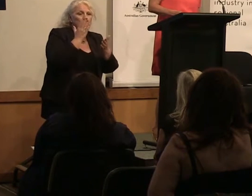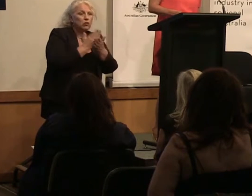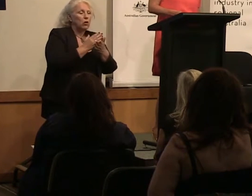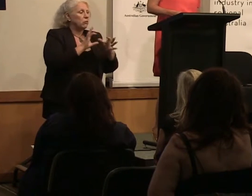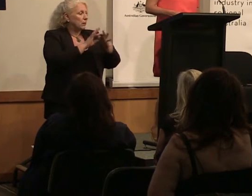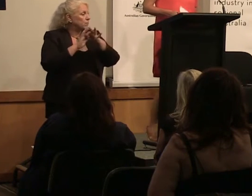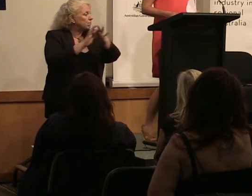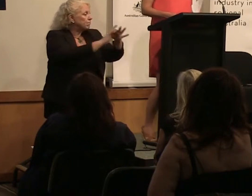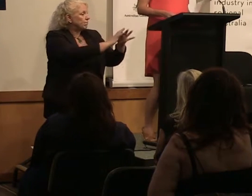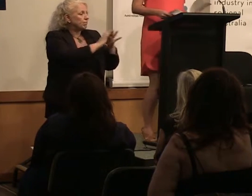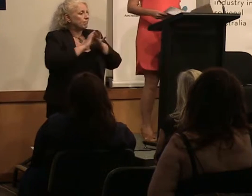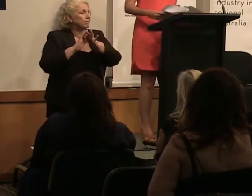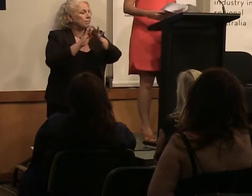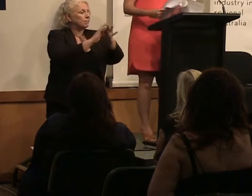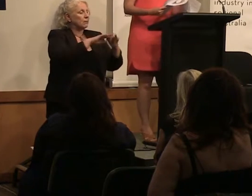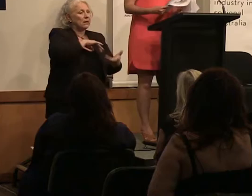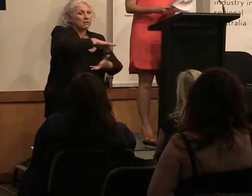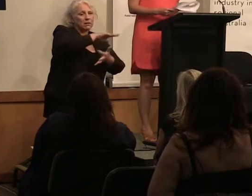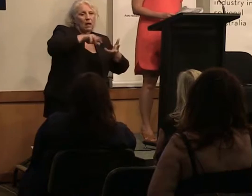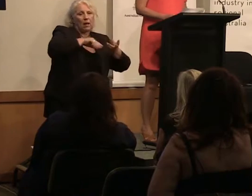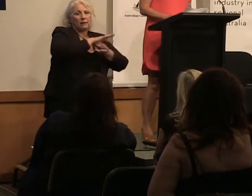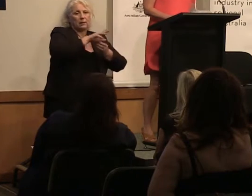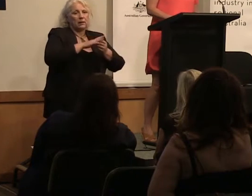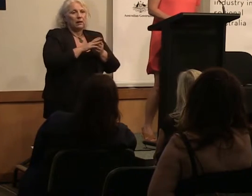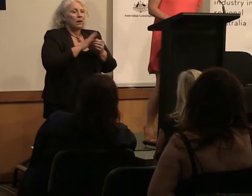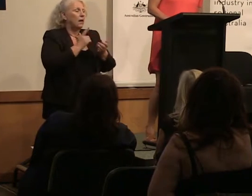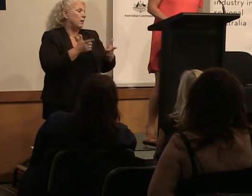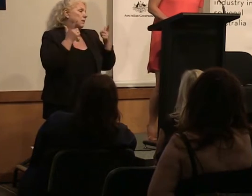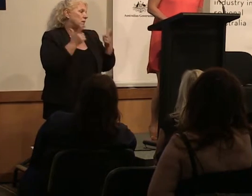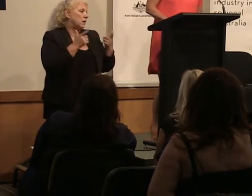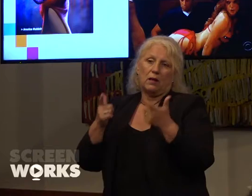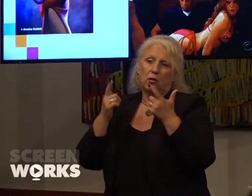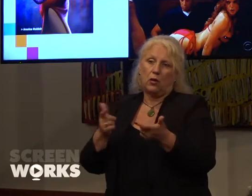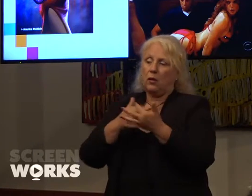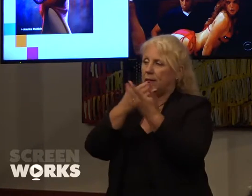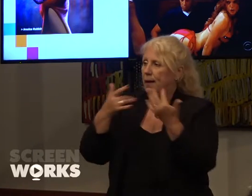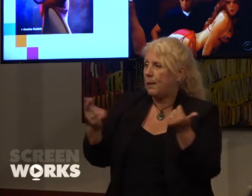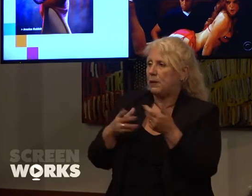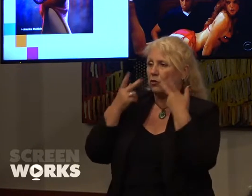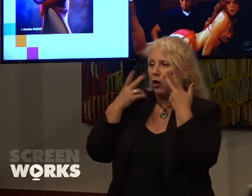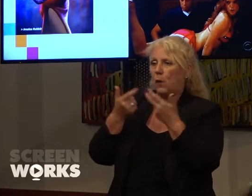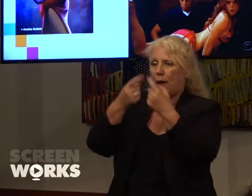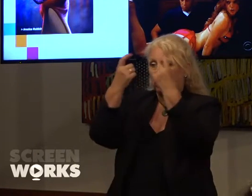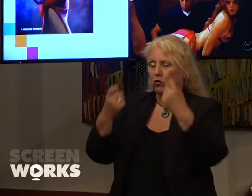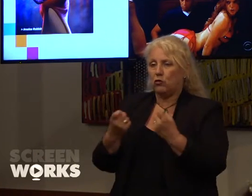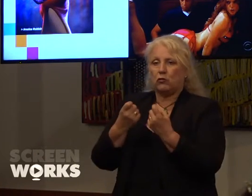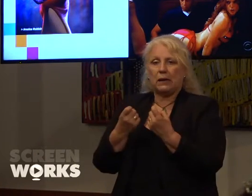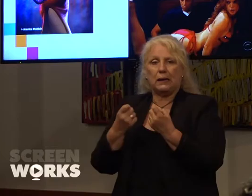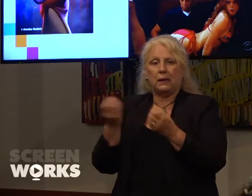society. There's so much data that shows how screen content influences what we do.